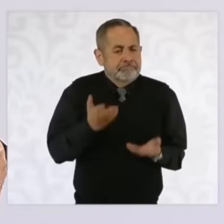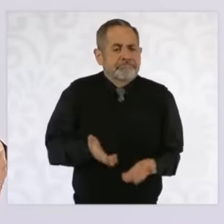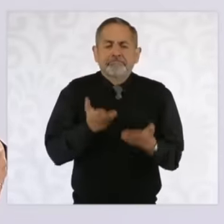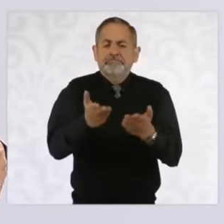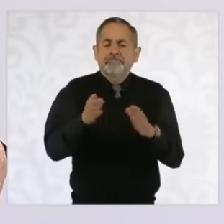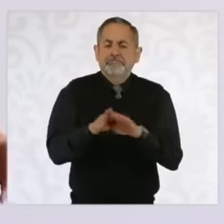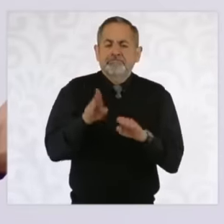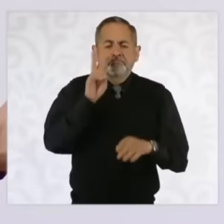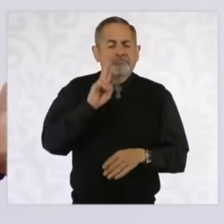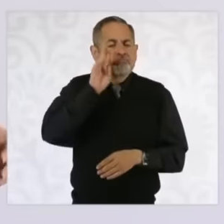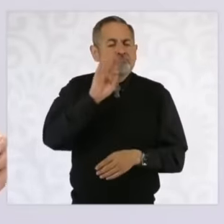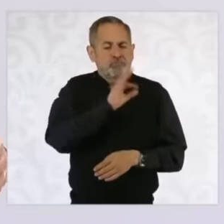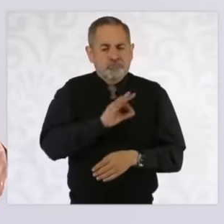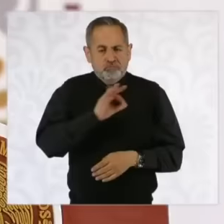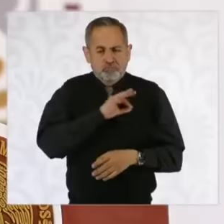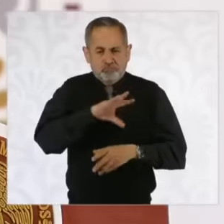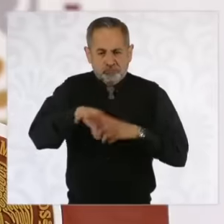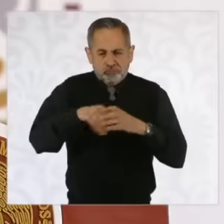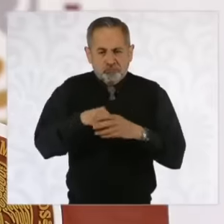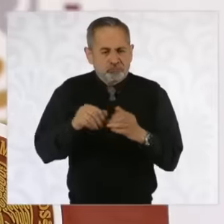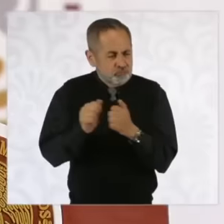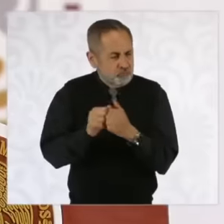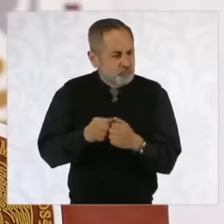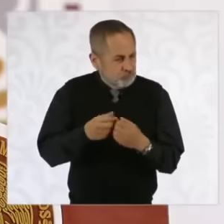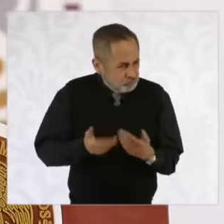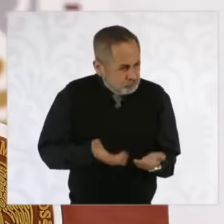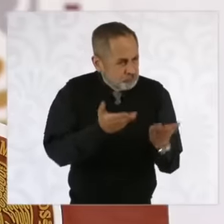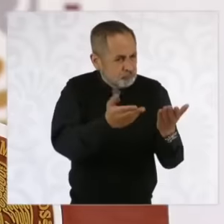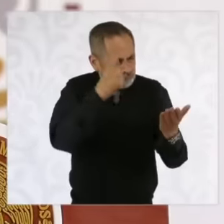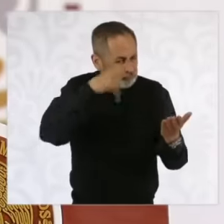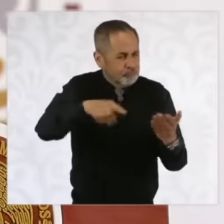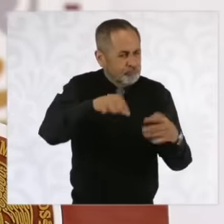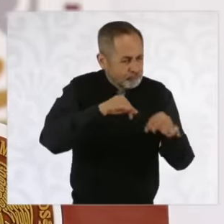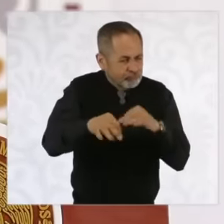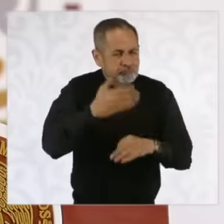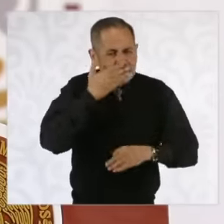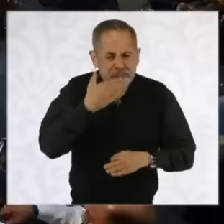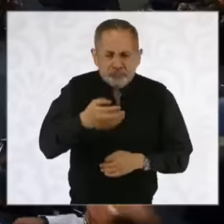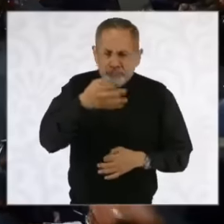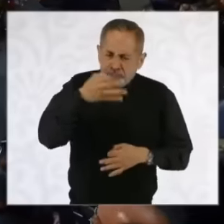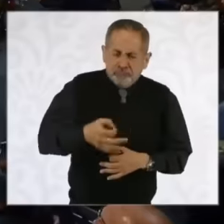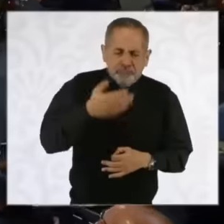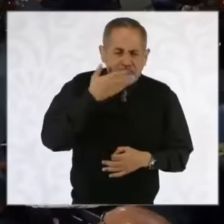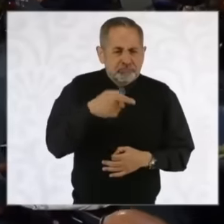chance of life to each and every Mexican who dedicates themselves to this noble